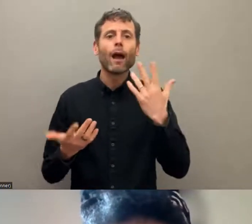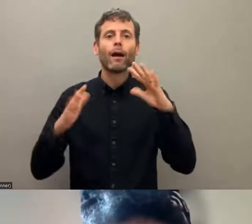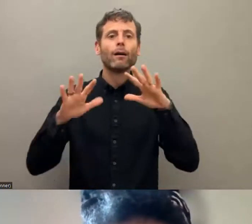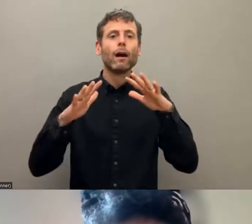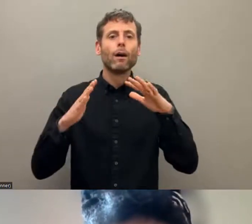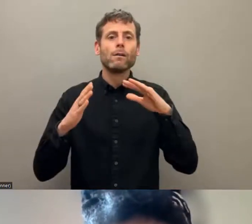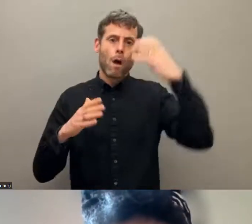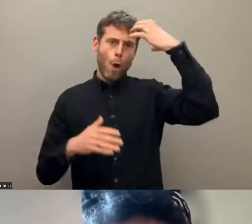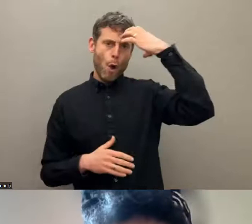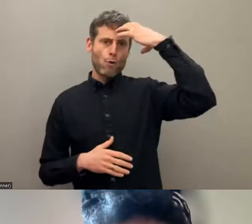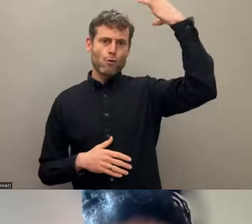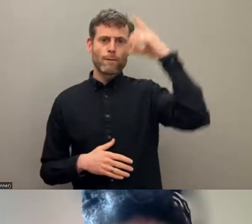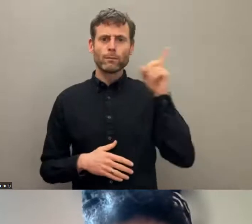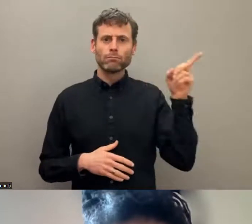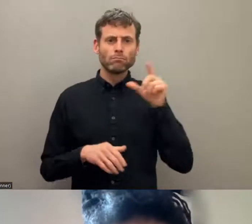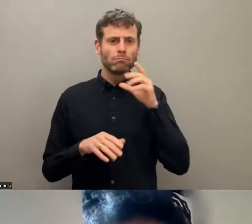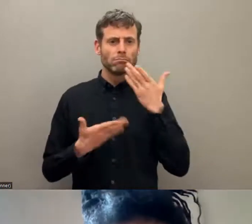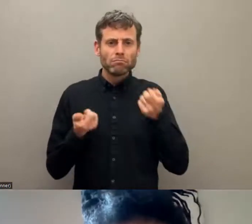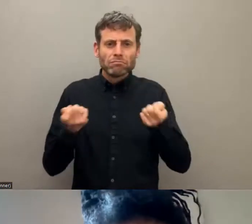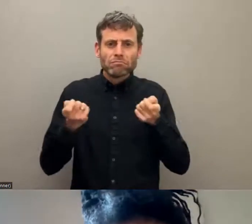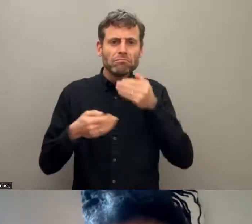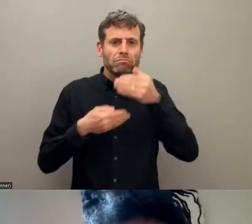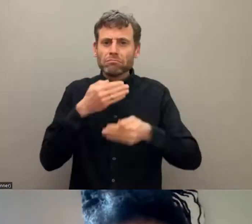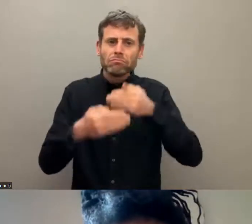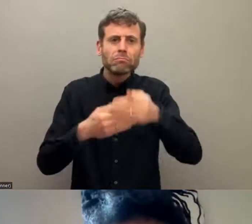migrants which also have to do with minorities. This is